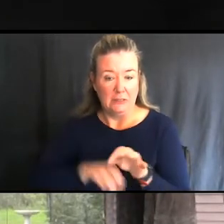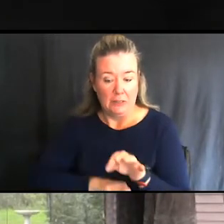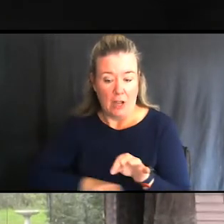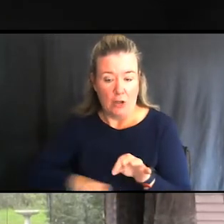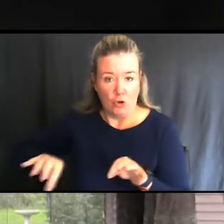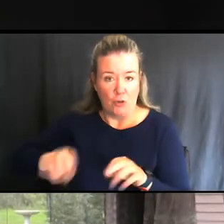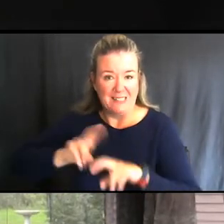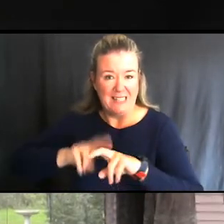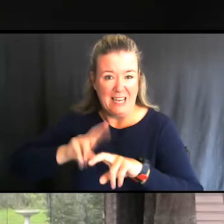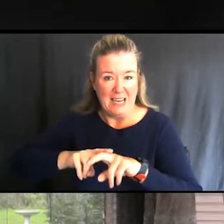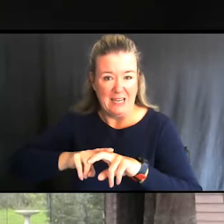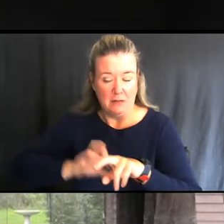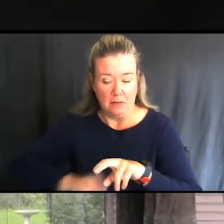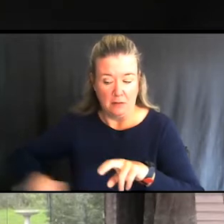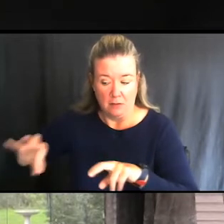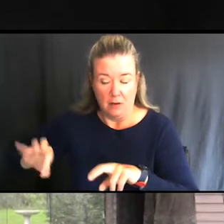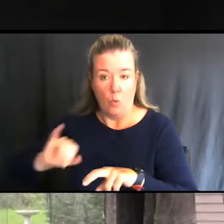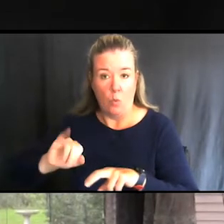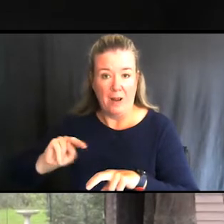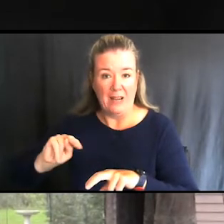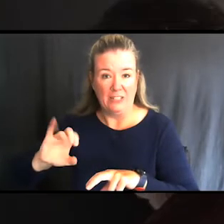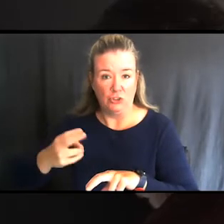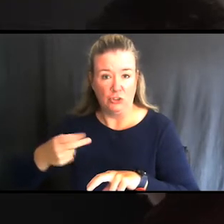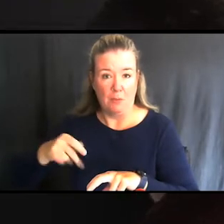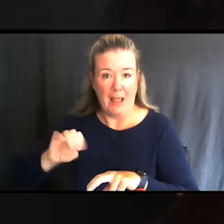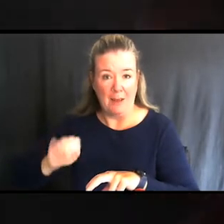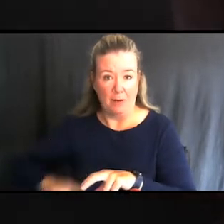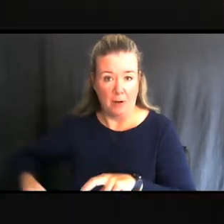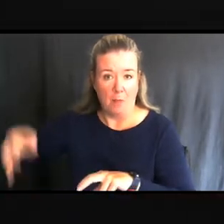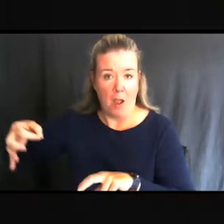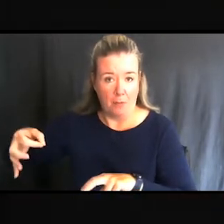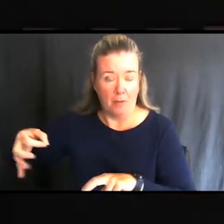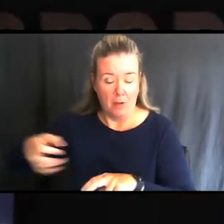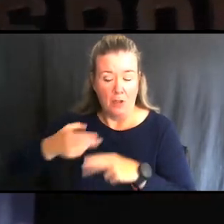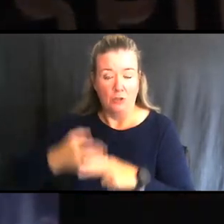then there’s like a one-inch pipe that comes up. It’s a unit called HQ100.